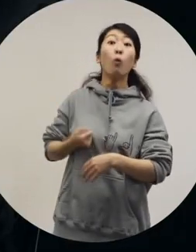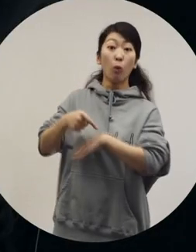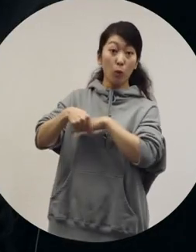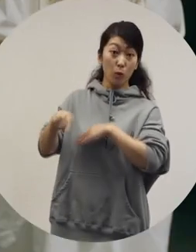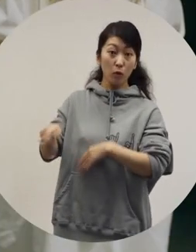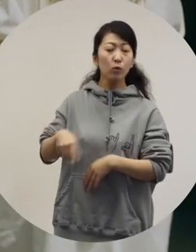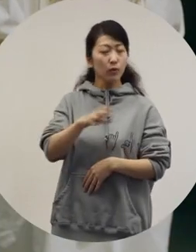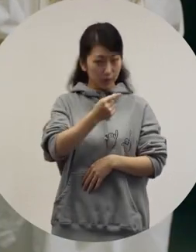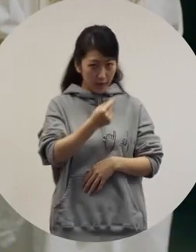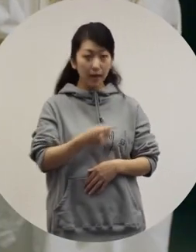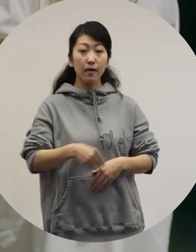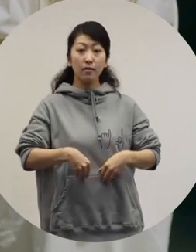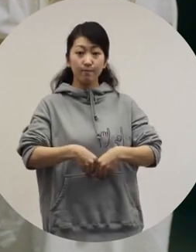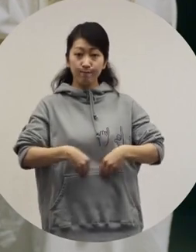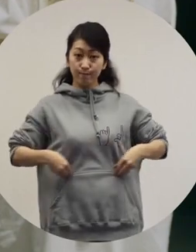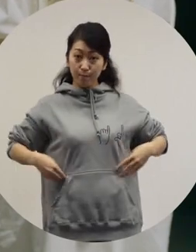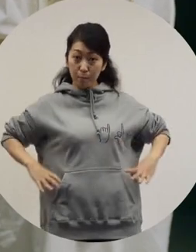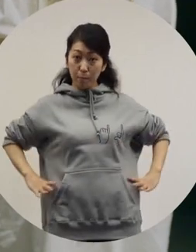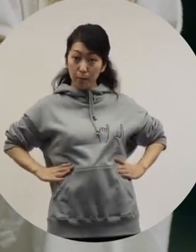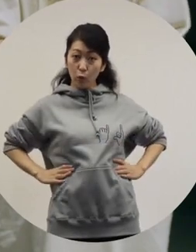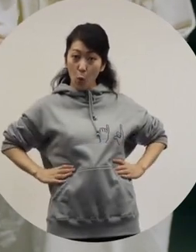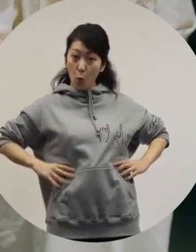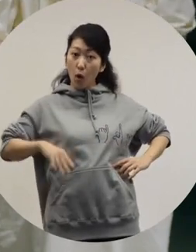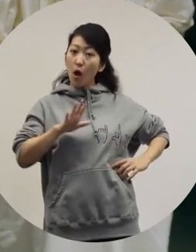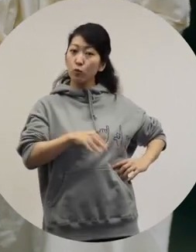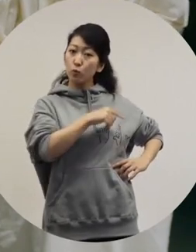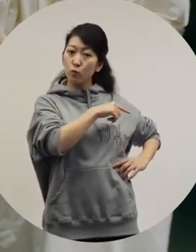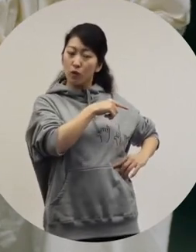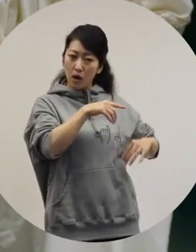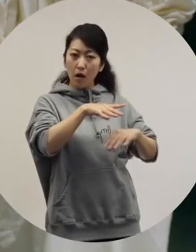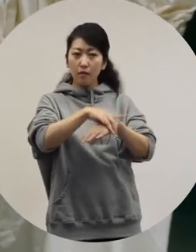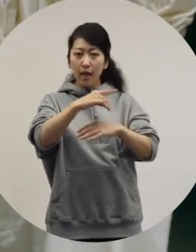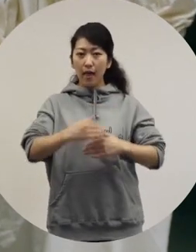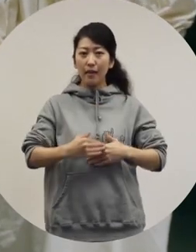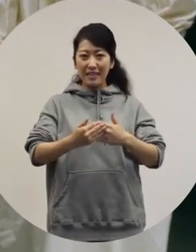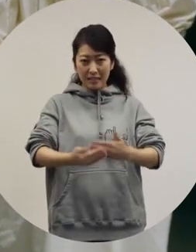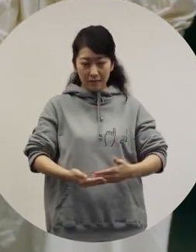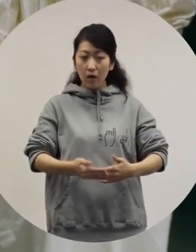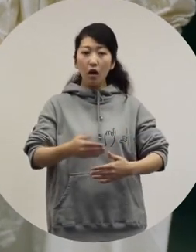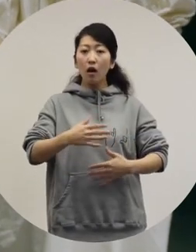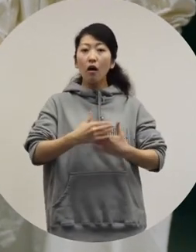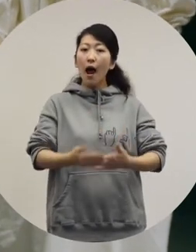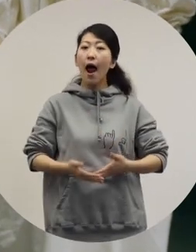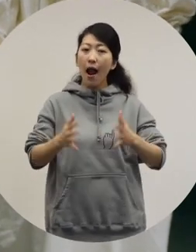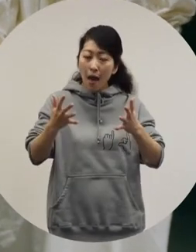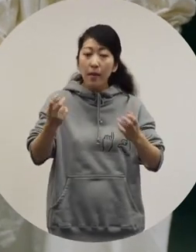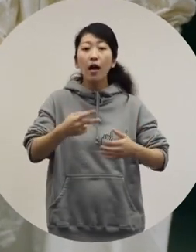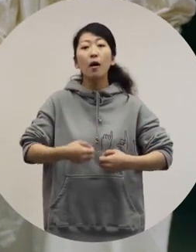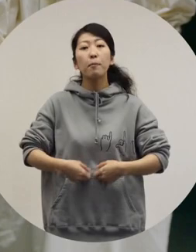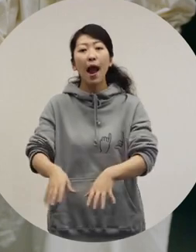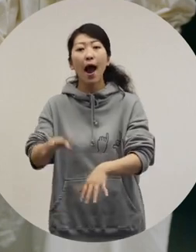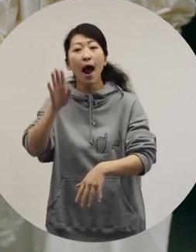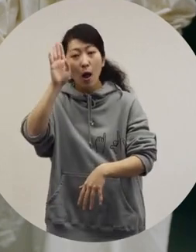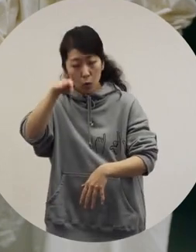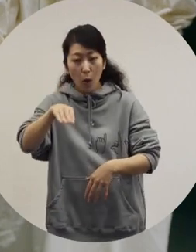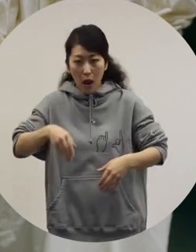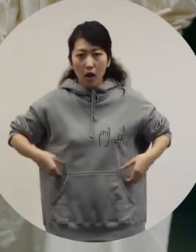[Shin] Right. It has a belt on the waist, so in the early stage, after childbirth or if not pregnant, you can tighten it up and